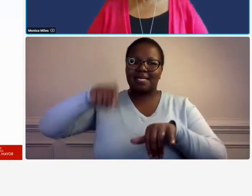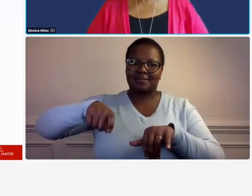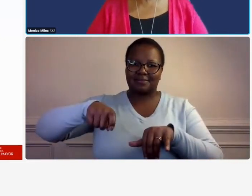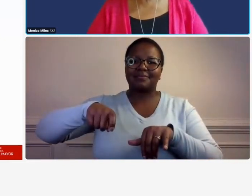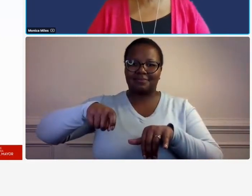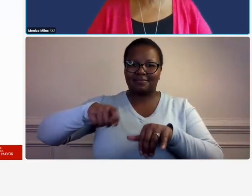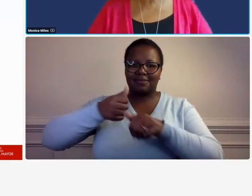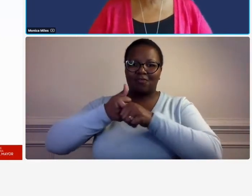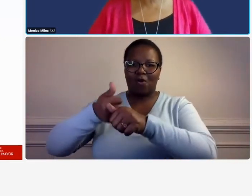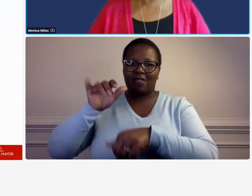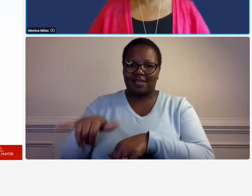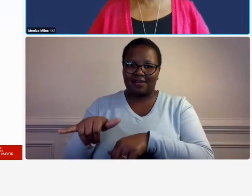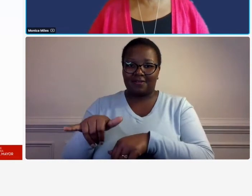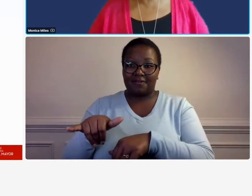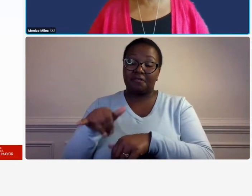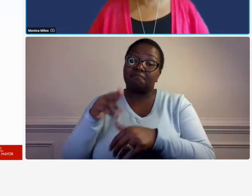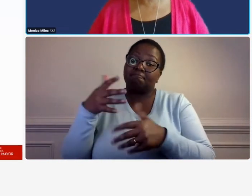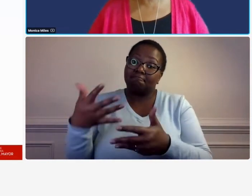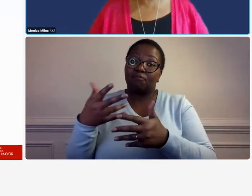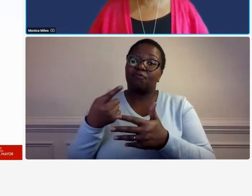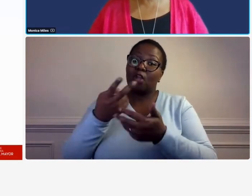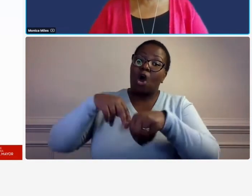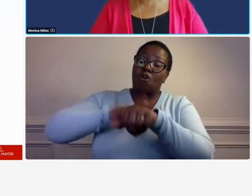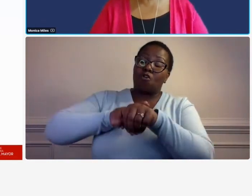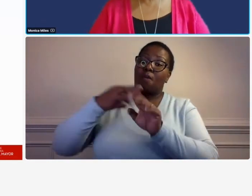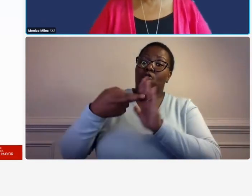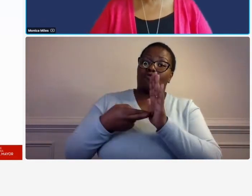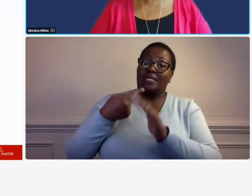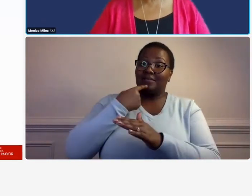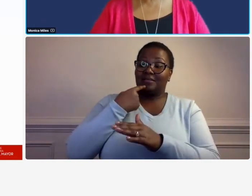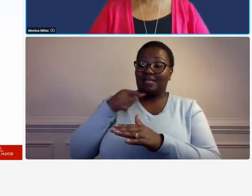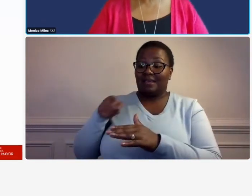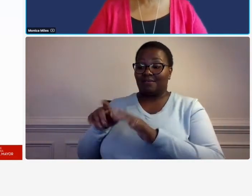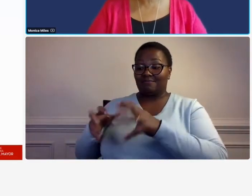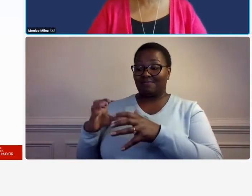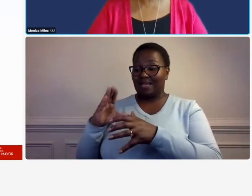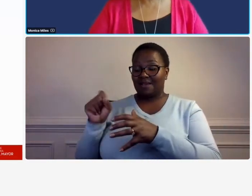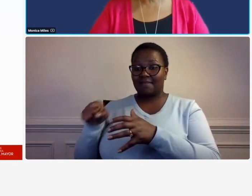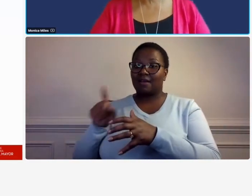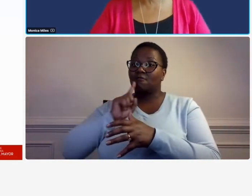so as a rule of thumb if you are a subcontractor it's a good good practice to make sure that you